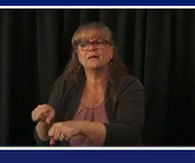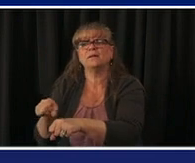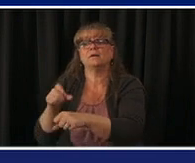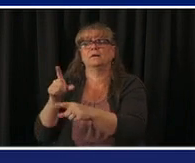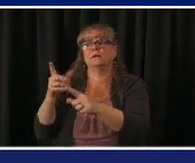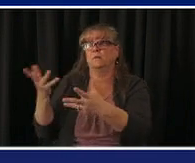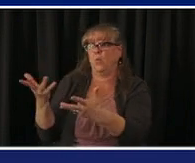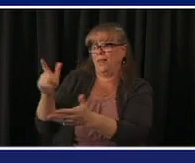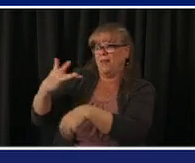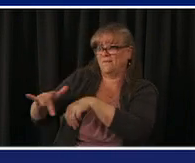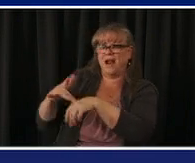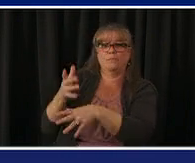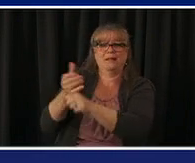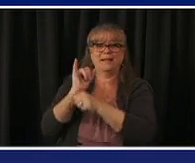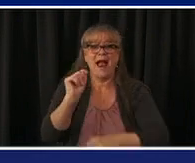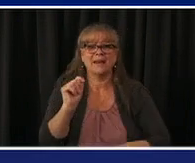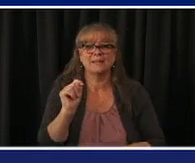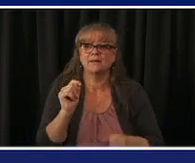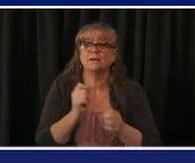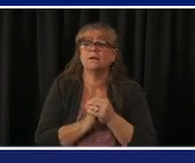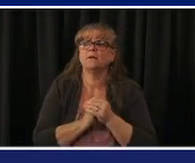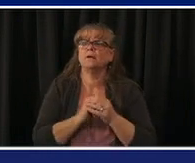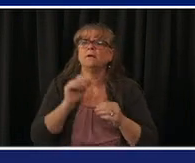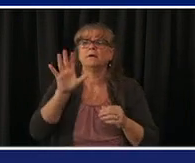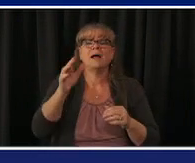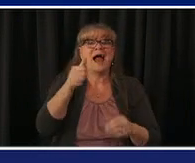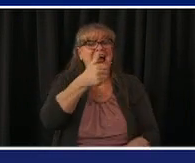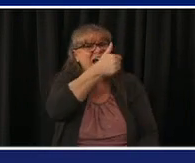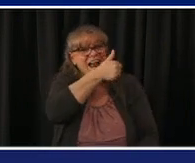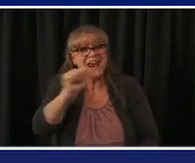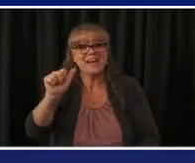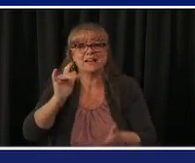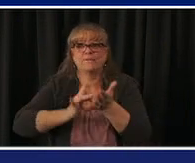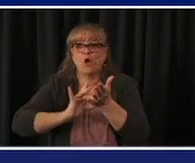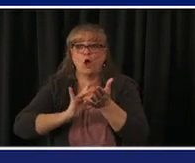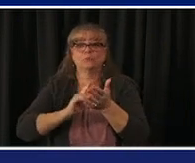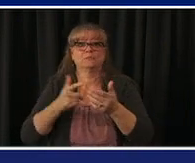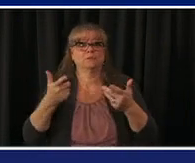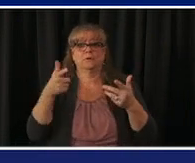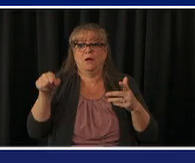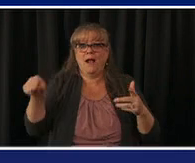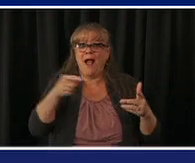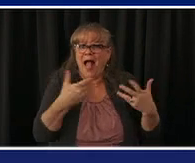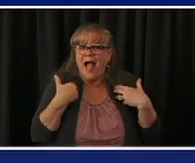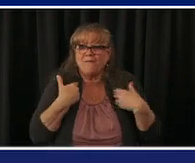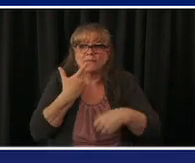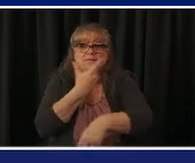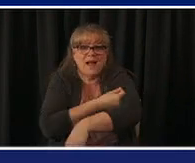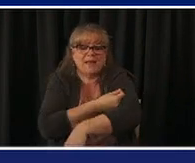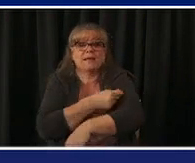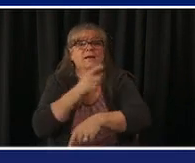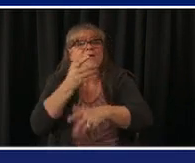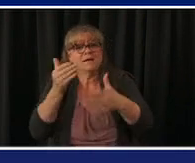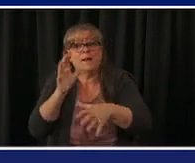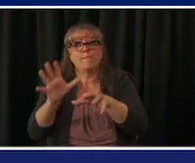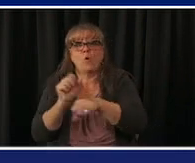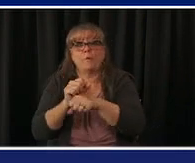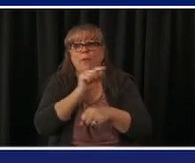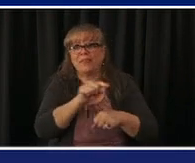any pharmacy listening to this that wants to give the vaccine we have the vaccine for you please sign up but they can only do so much pharmacies eats each site depending on the pharmacy they do